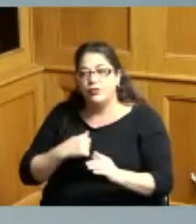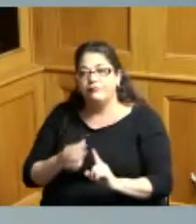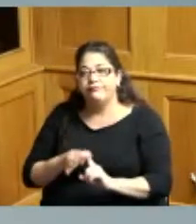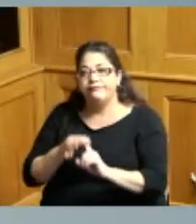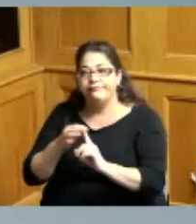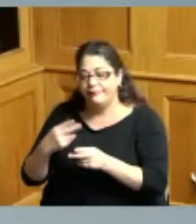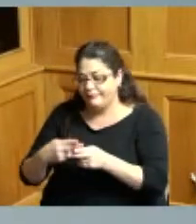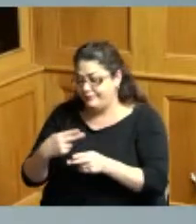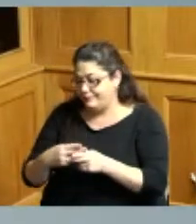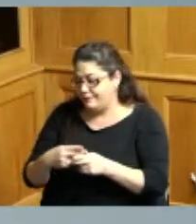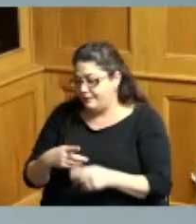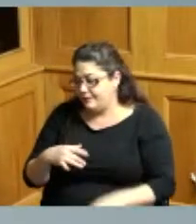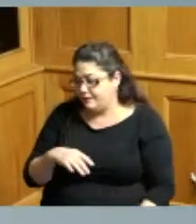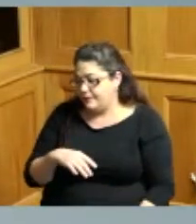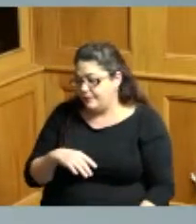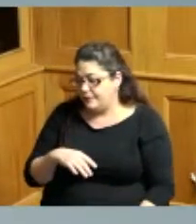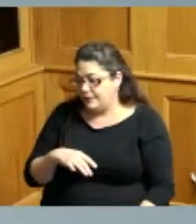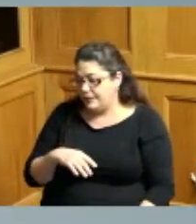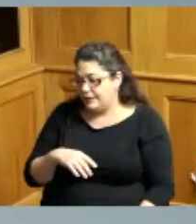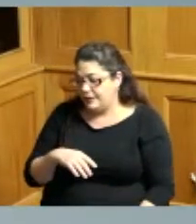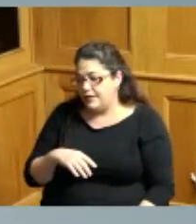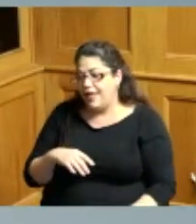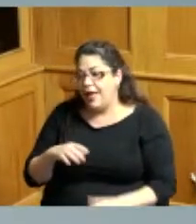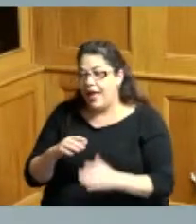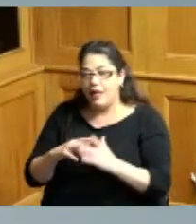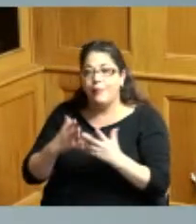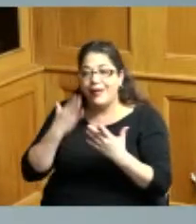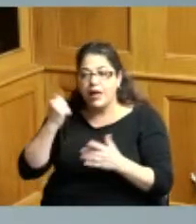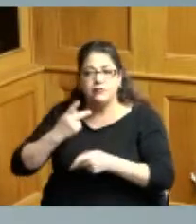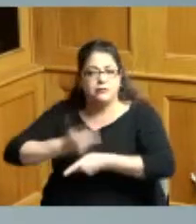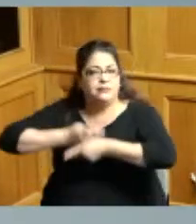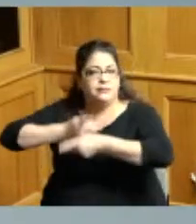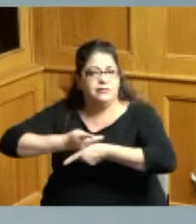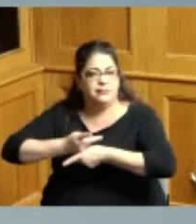in this particular case just out of an abundance of caution even though the prosecutor is not